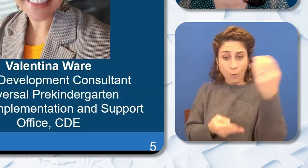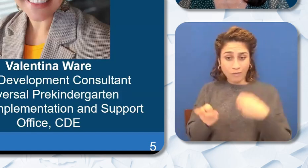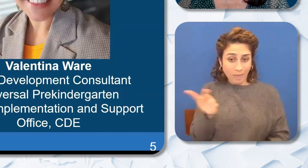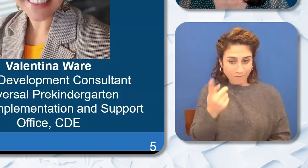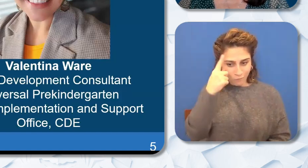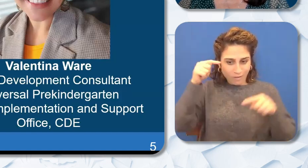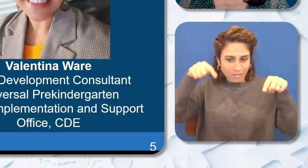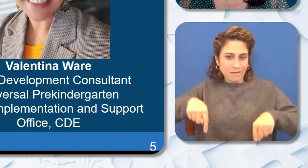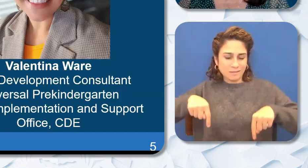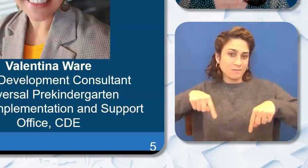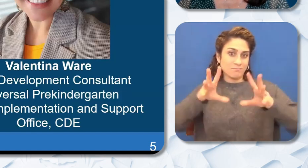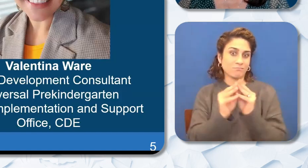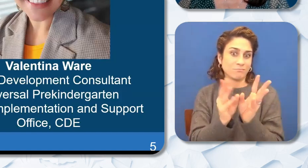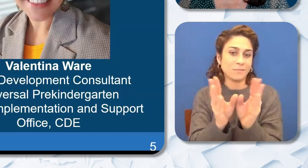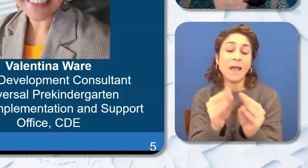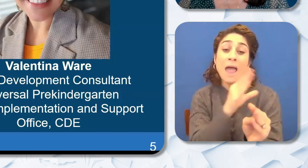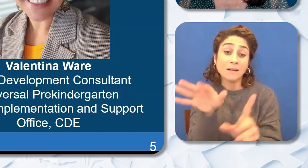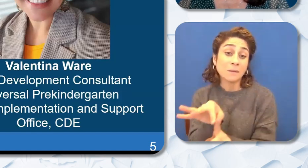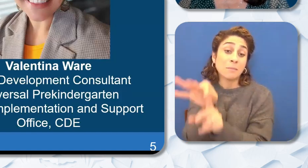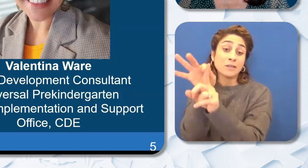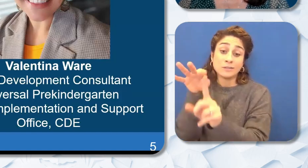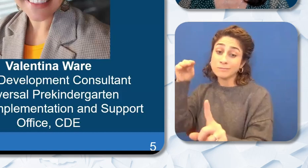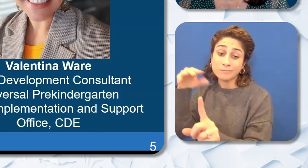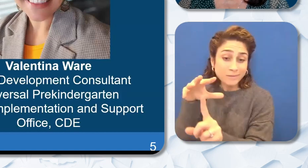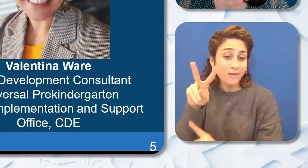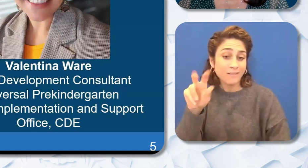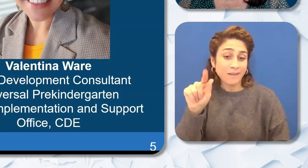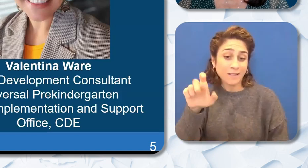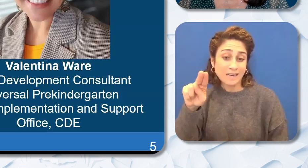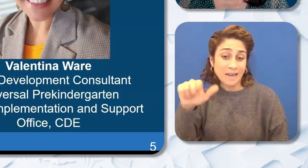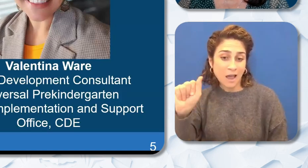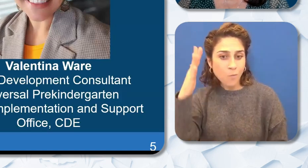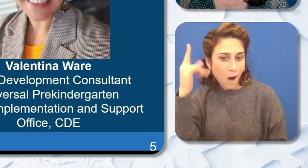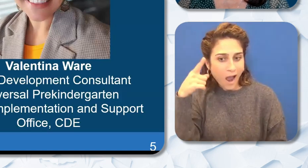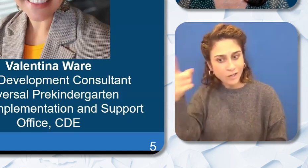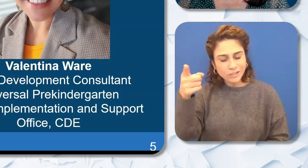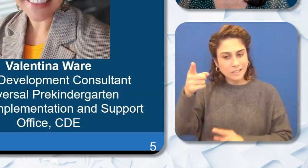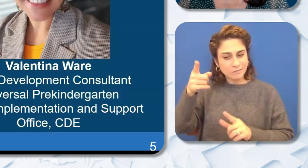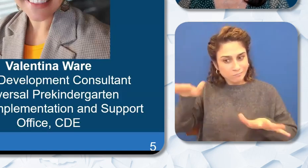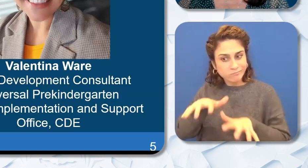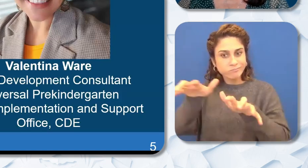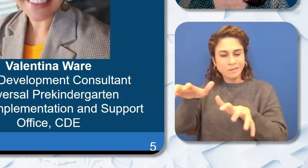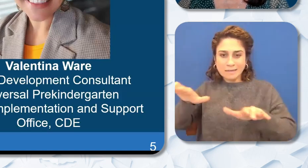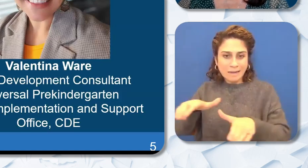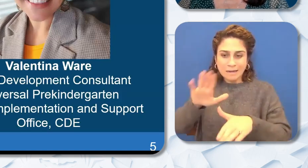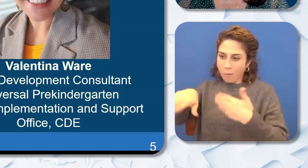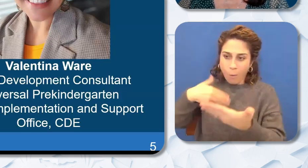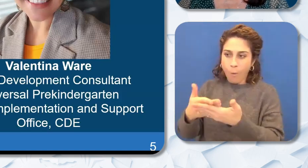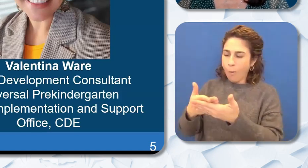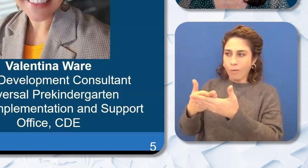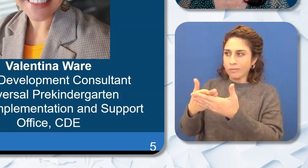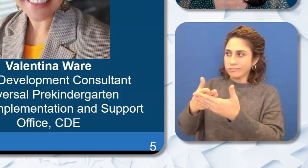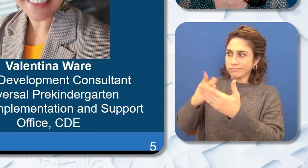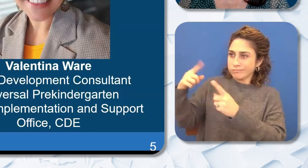for Valentina who really helped craft the entire thing. So I'm ecstatic to be here with you today